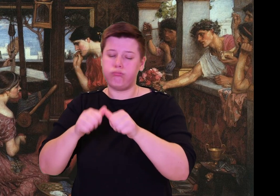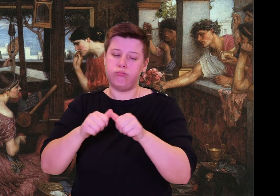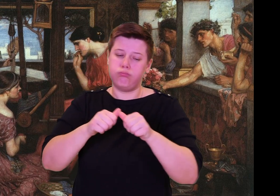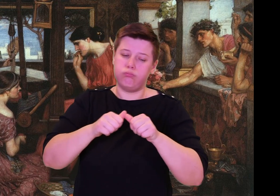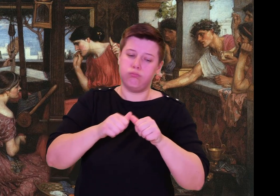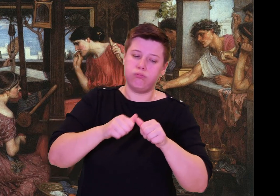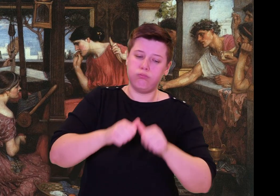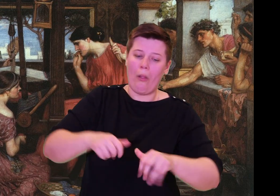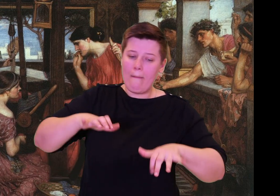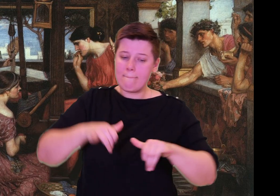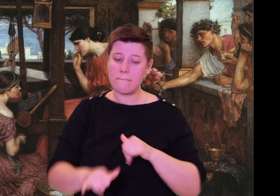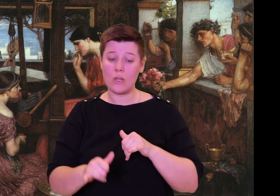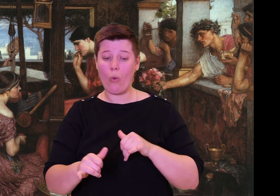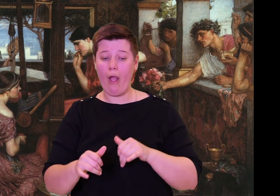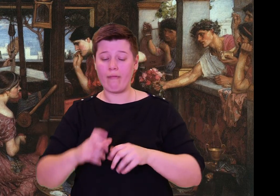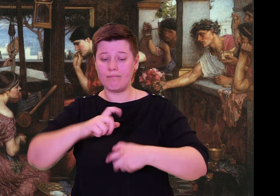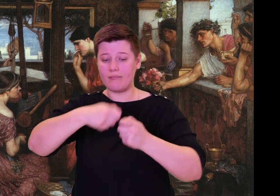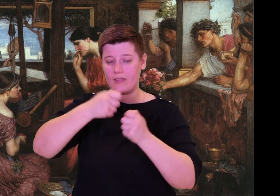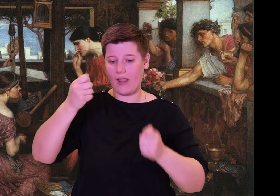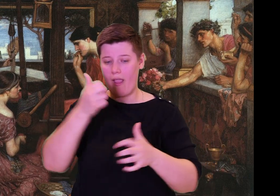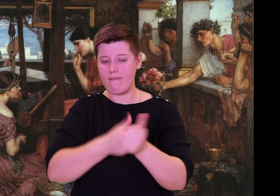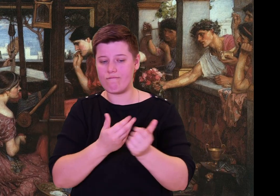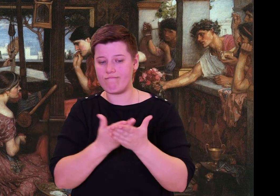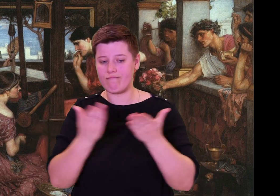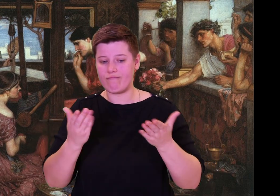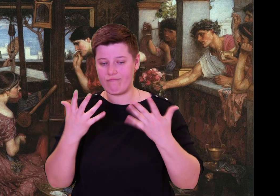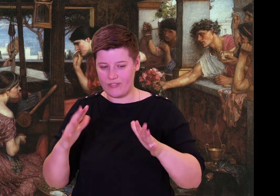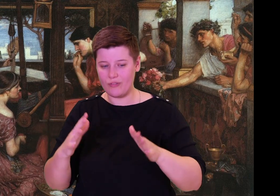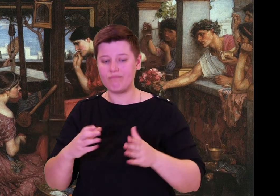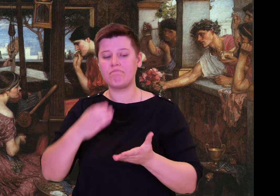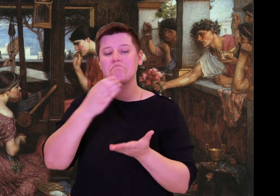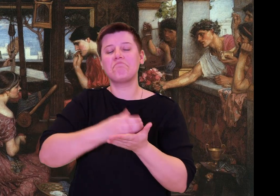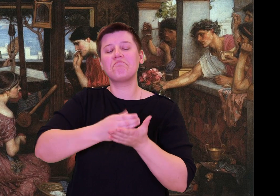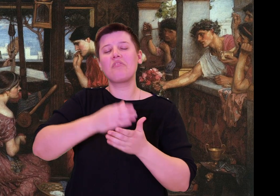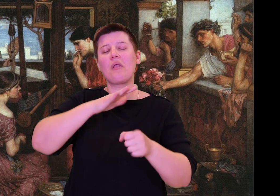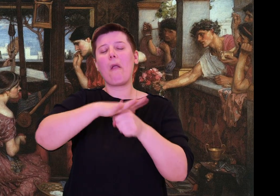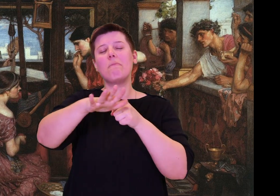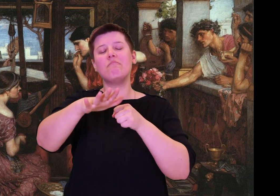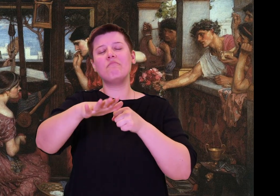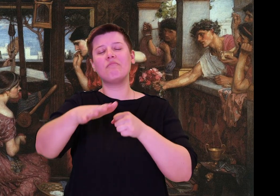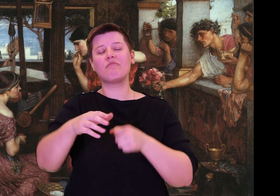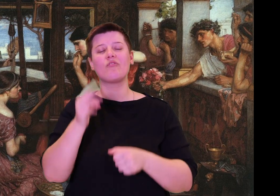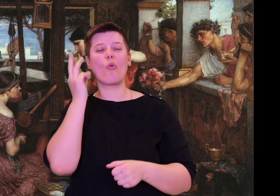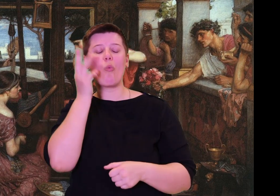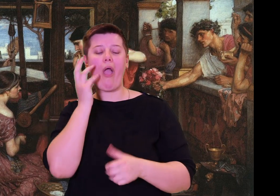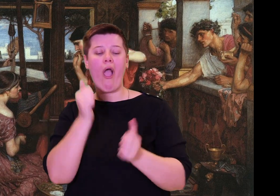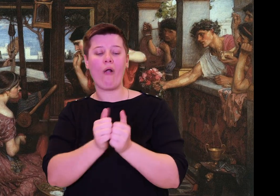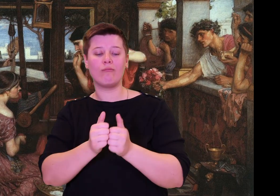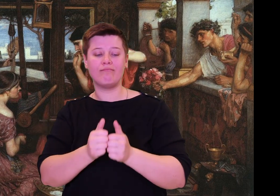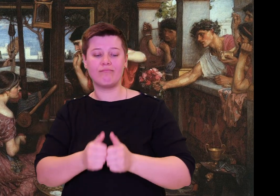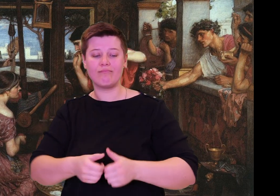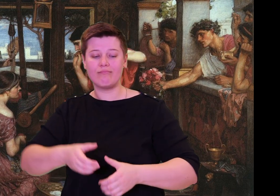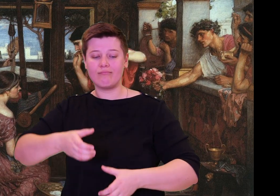Then the crew released the ropes and boarded, each at oar. Athena called a